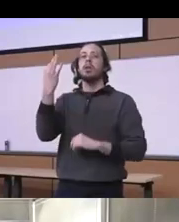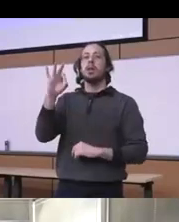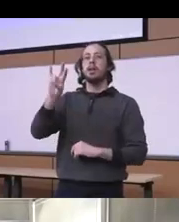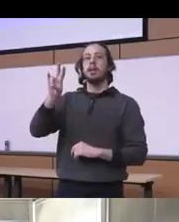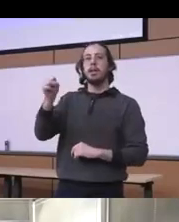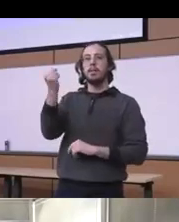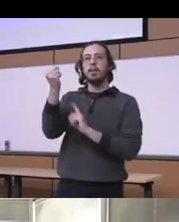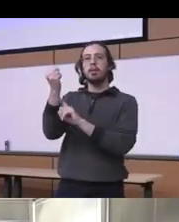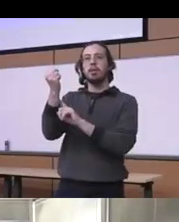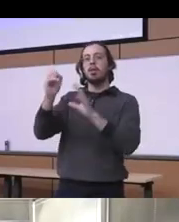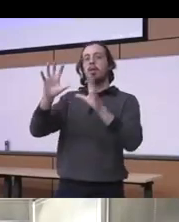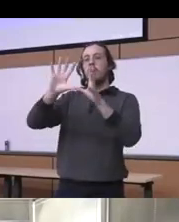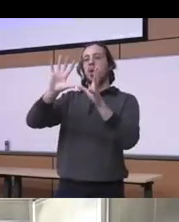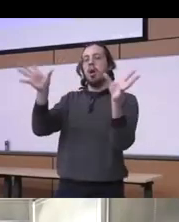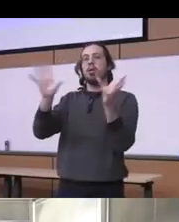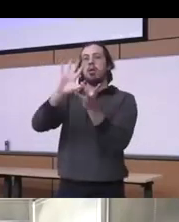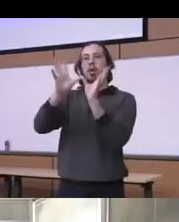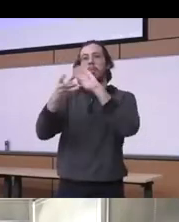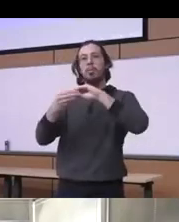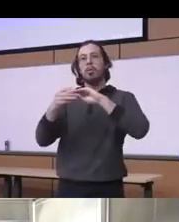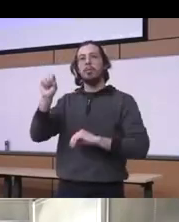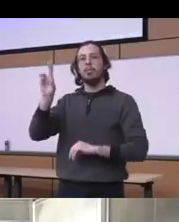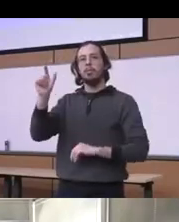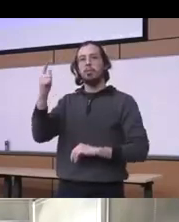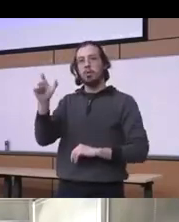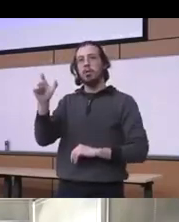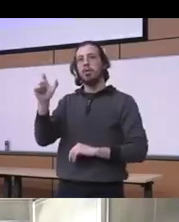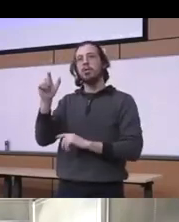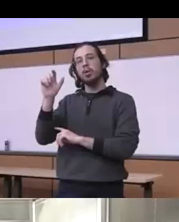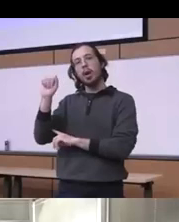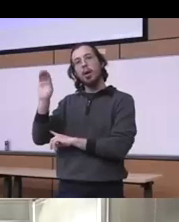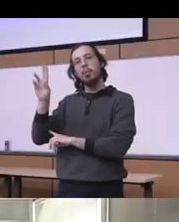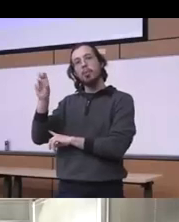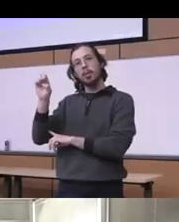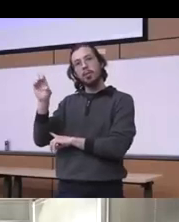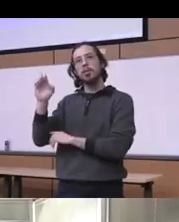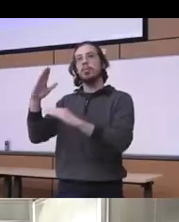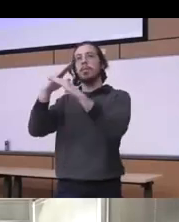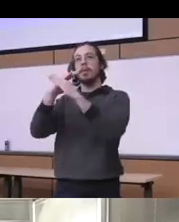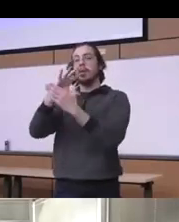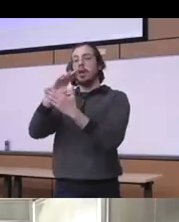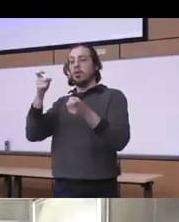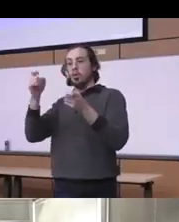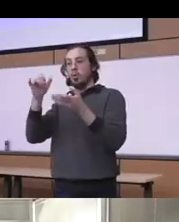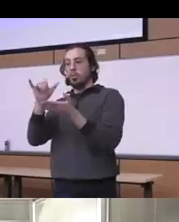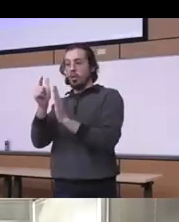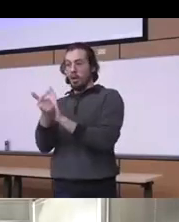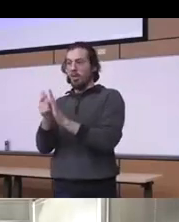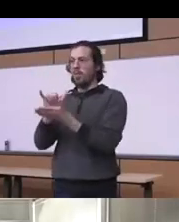drug abuse prevention and Control Act which was the basis for the war on drugs and you know that